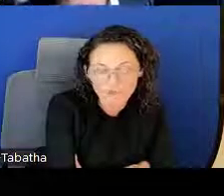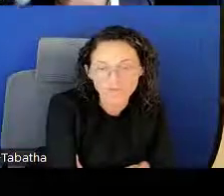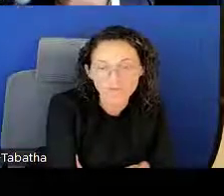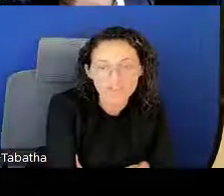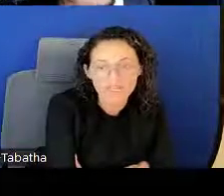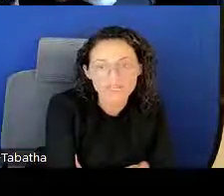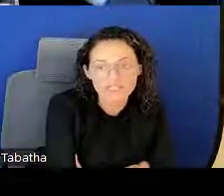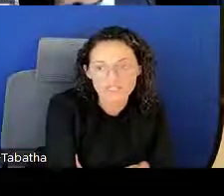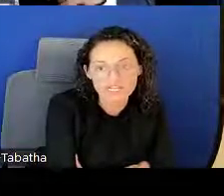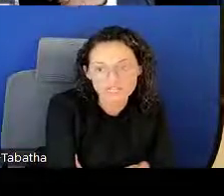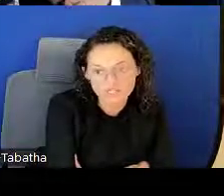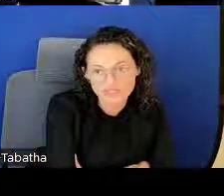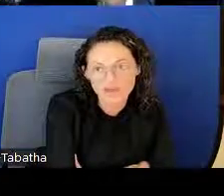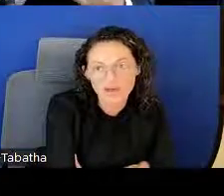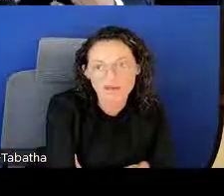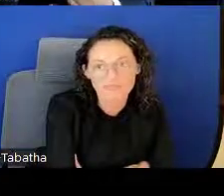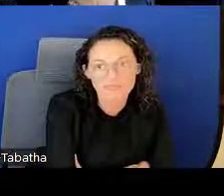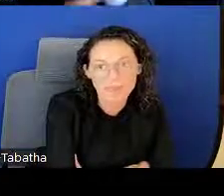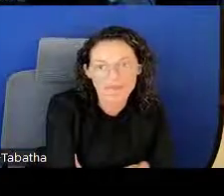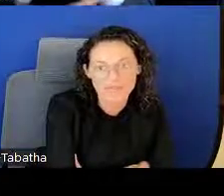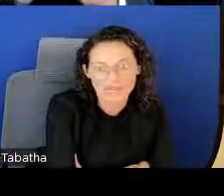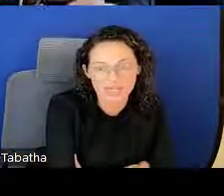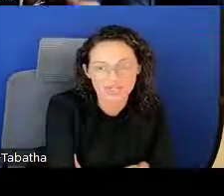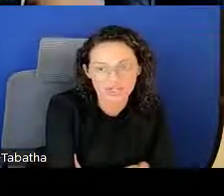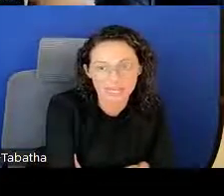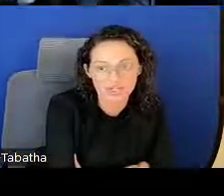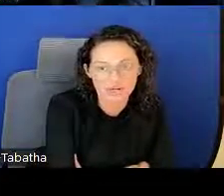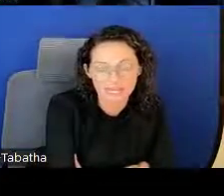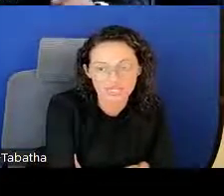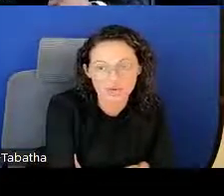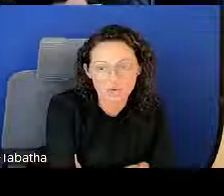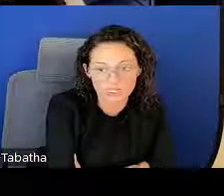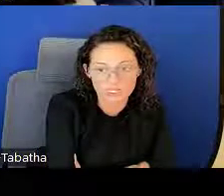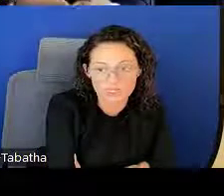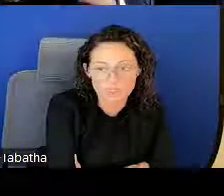You'll find a directory of past and current LRP awardees.